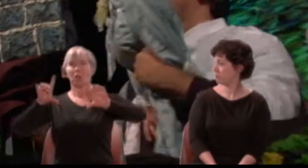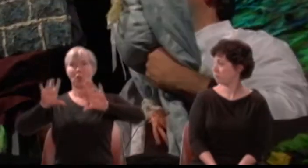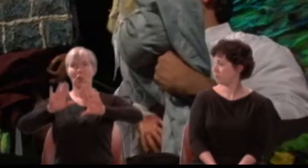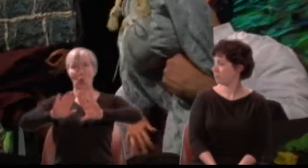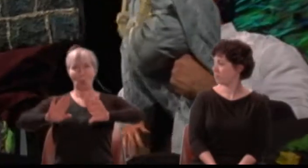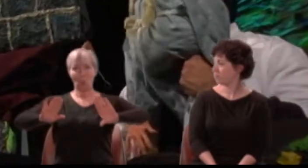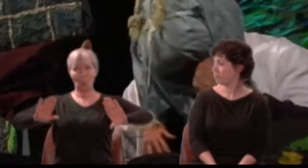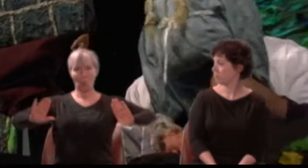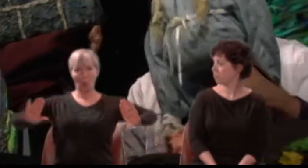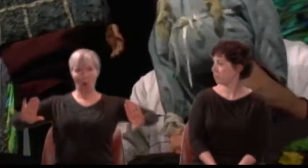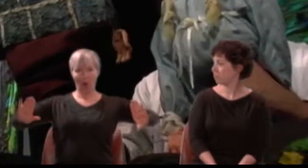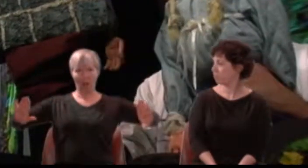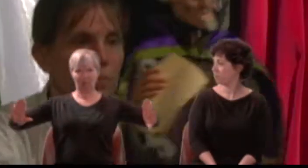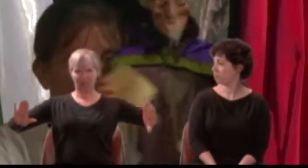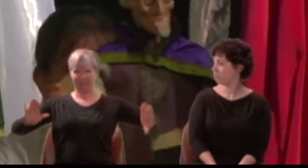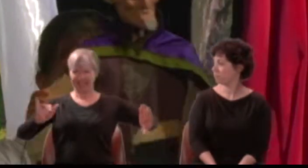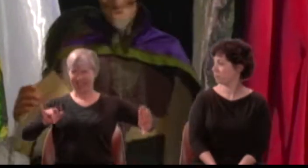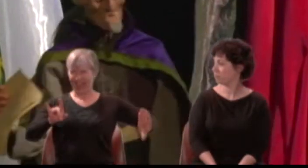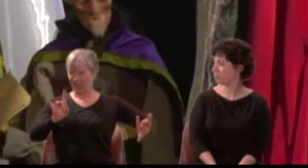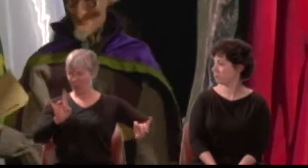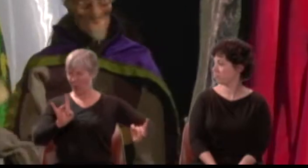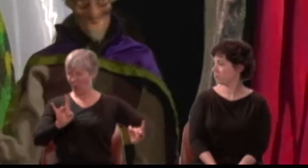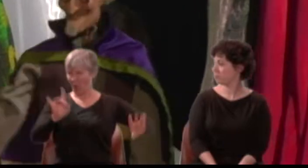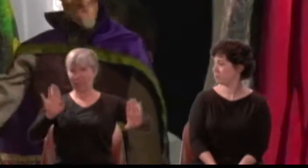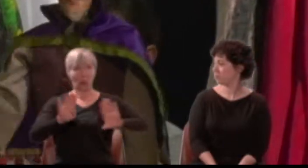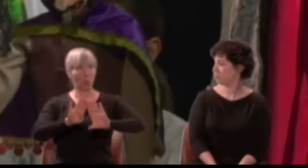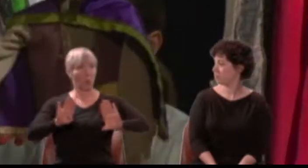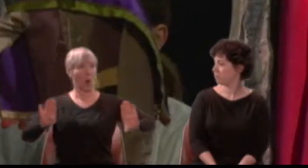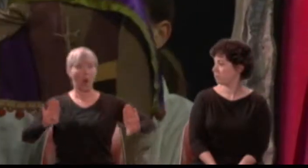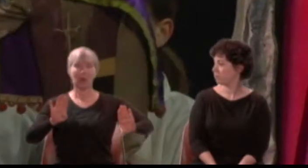that vile Wall which did these lovers sunder;